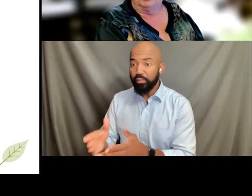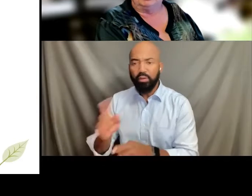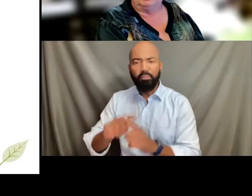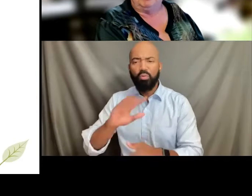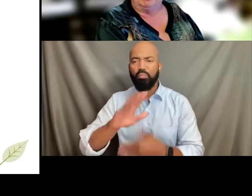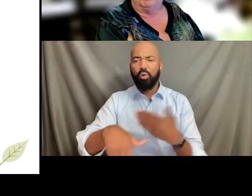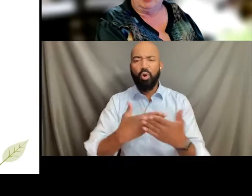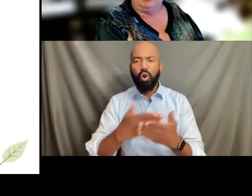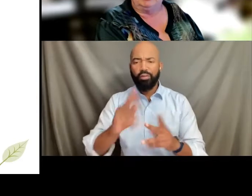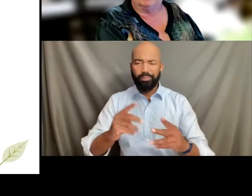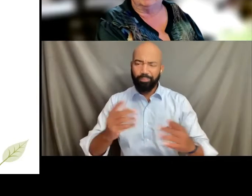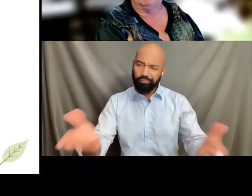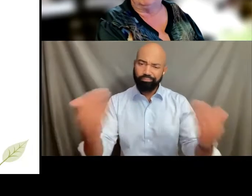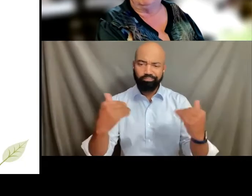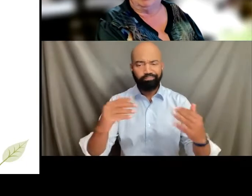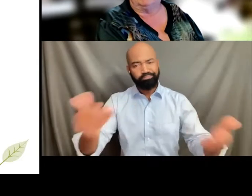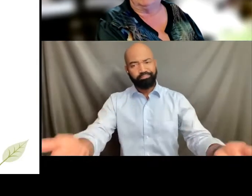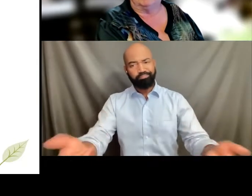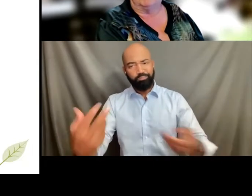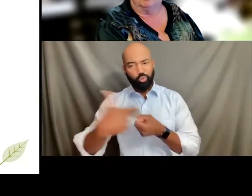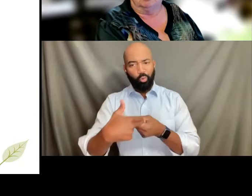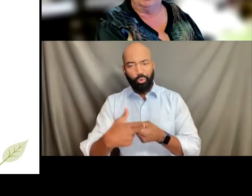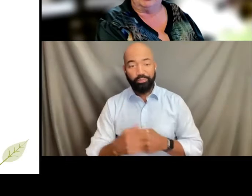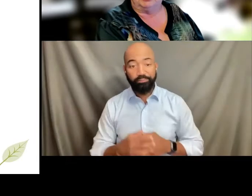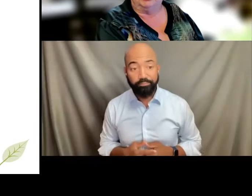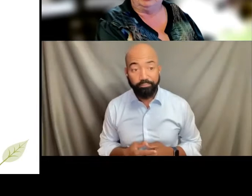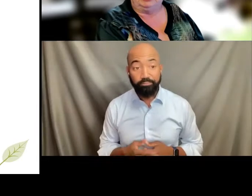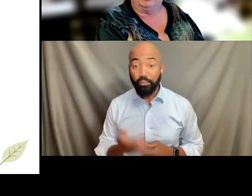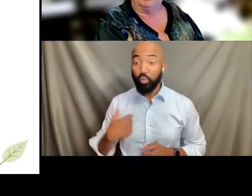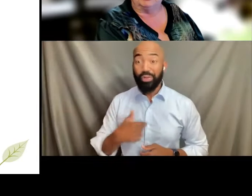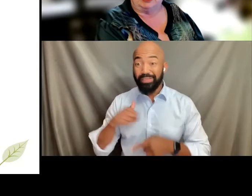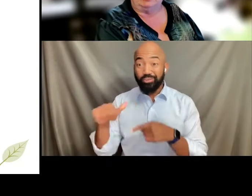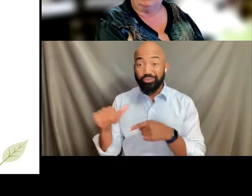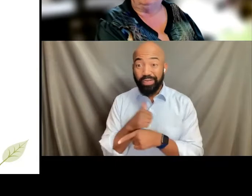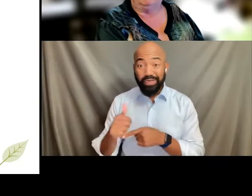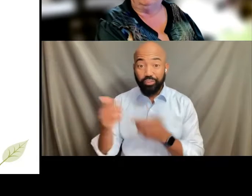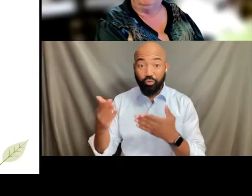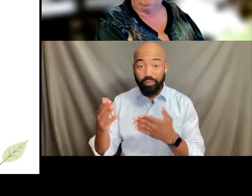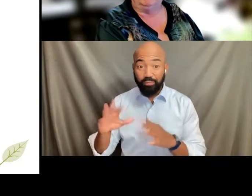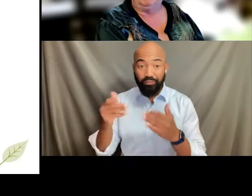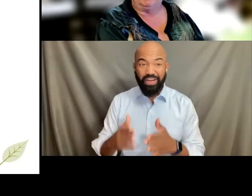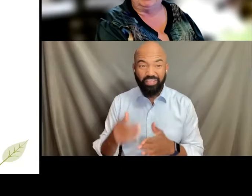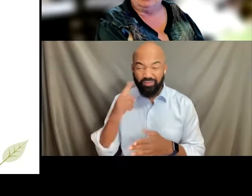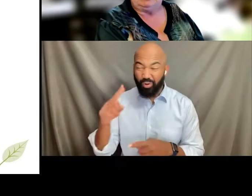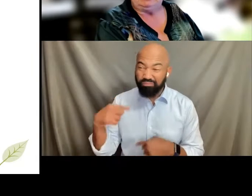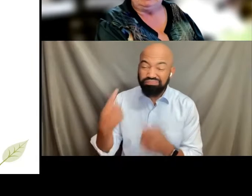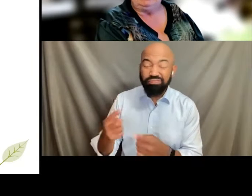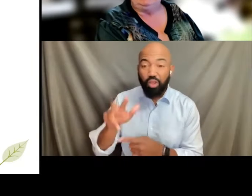FORGE has been training service providers for almost 30 years. And what we will be presenting